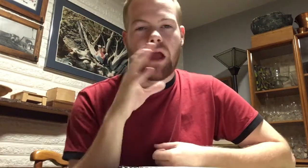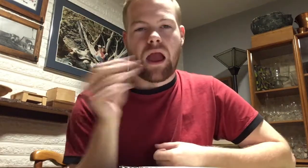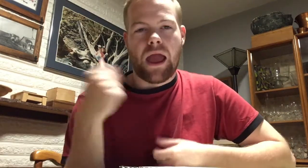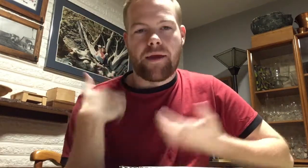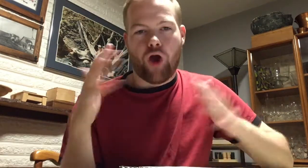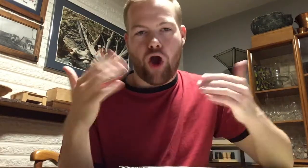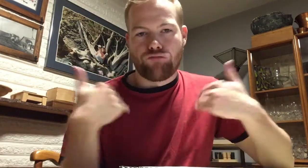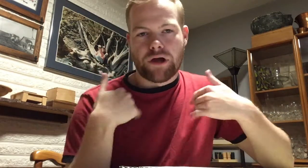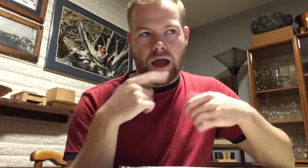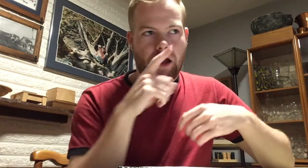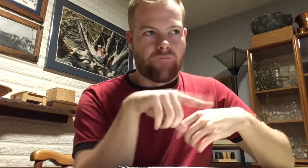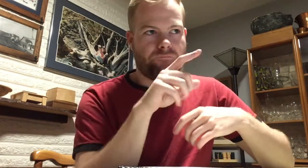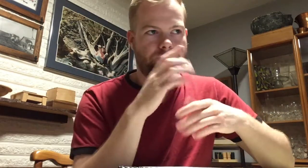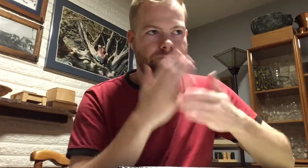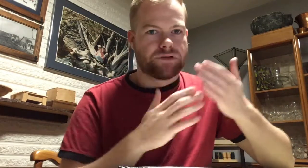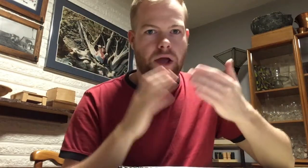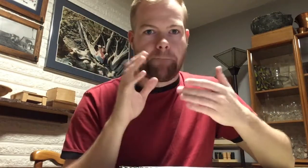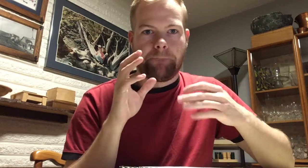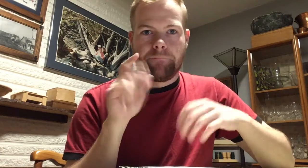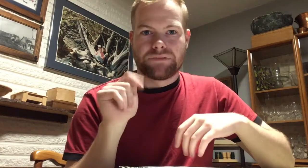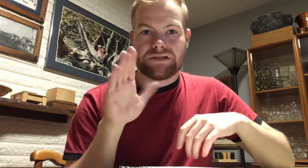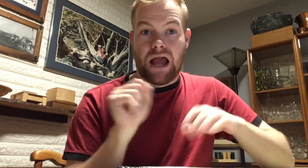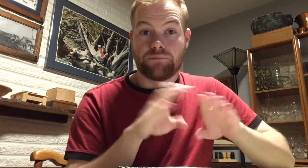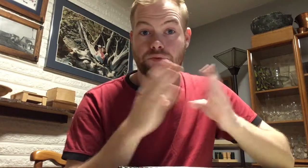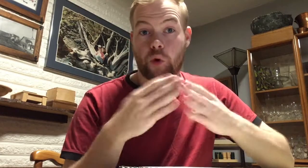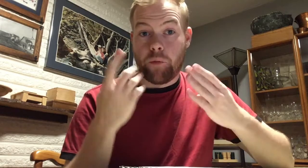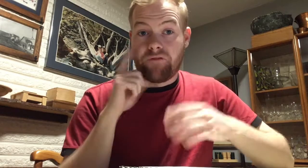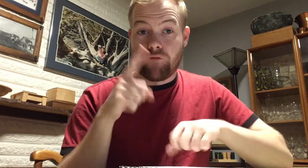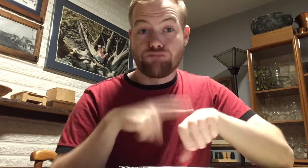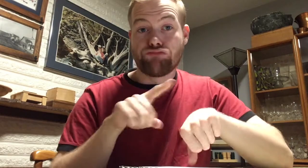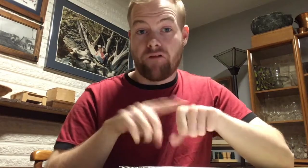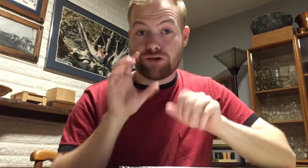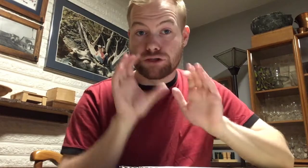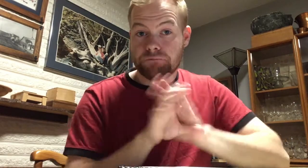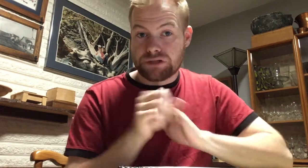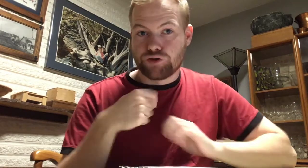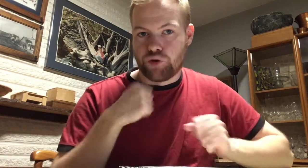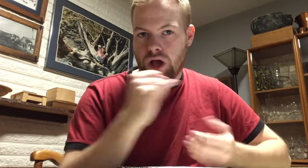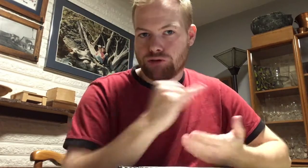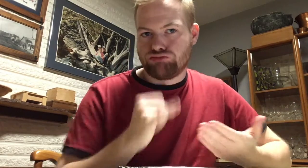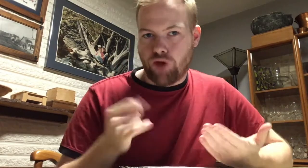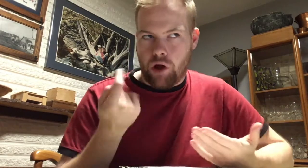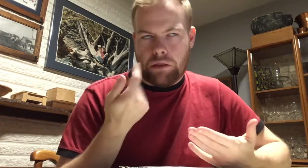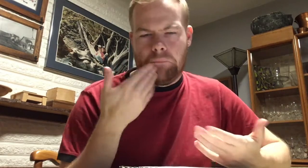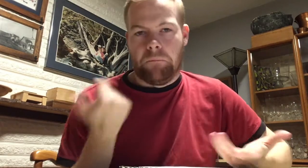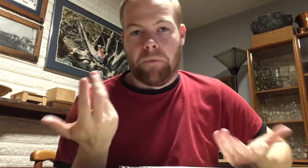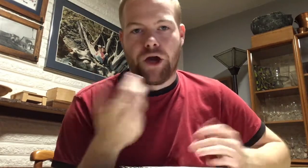And I already have some tabs open for reference pictures, so I can draw a little bit better.